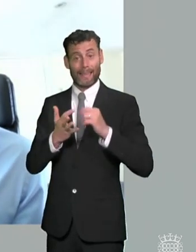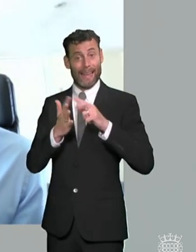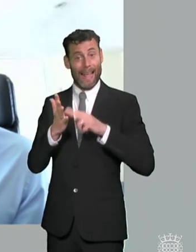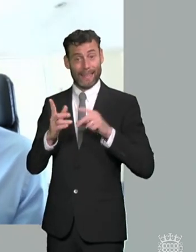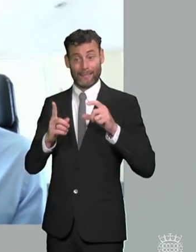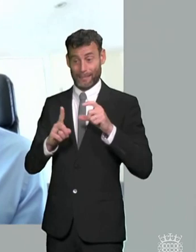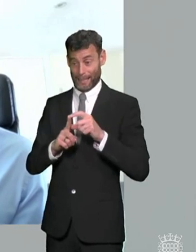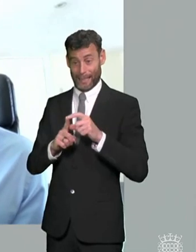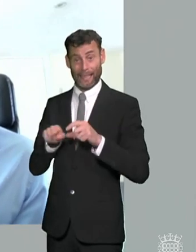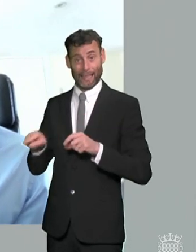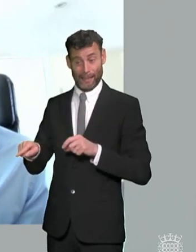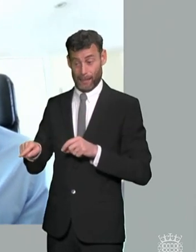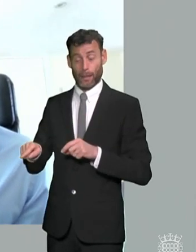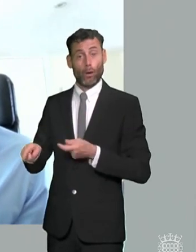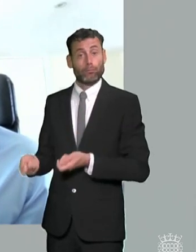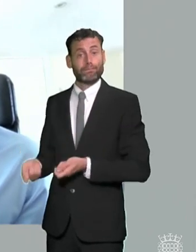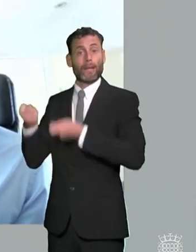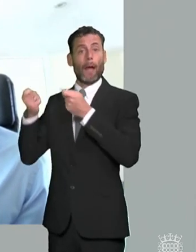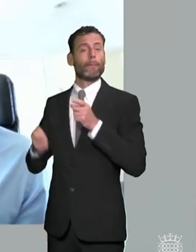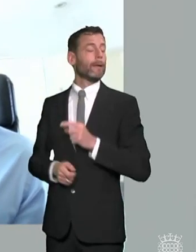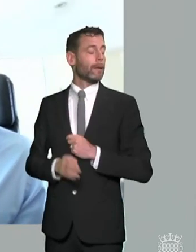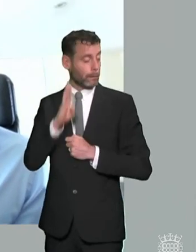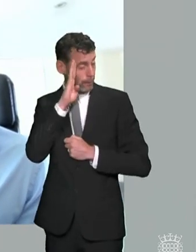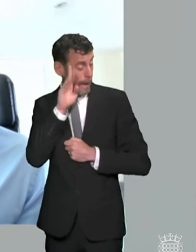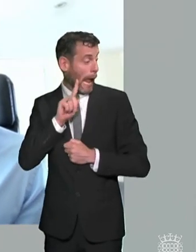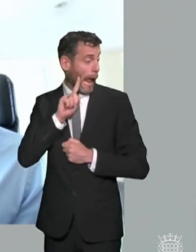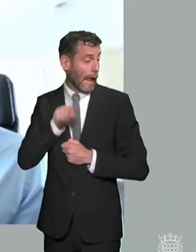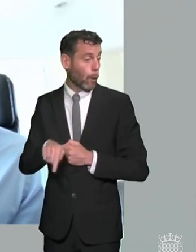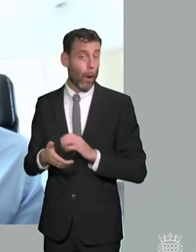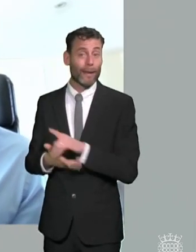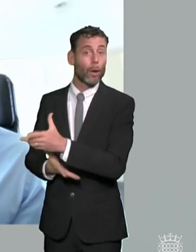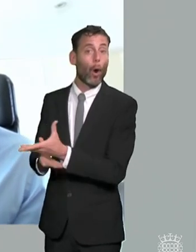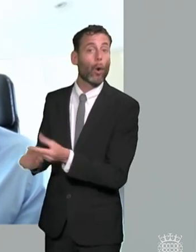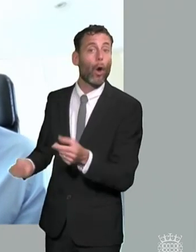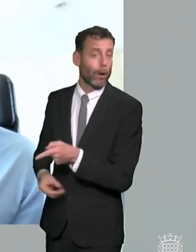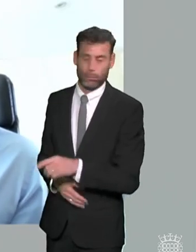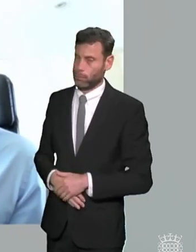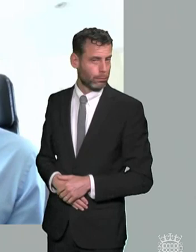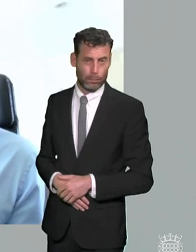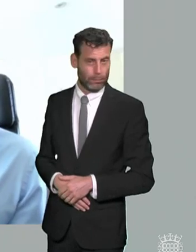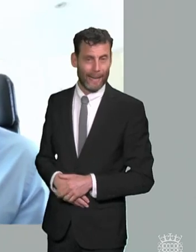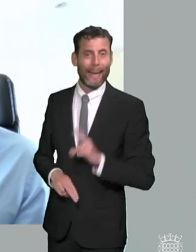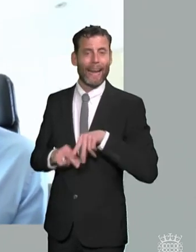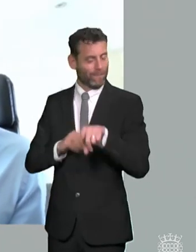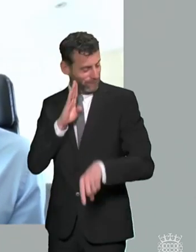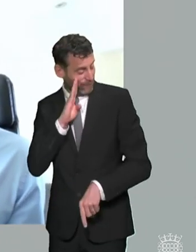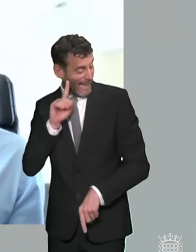by ignoring it all that happens is that needs exacerbate frustration grows anger grows